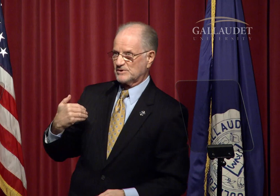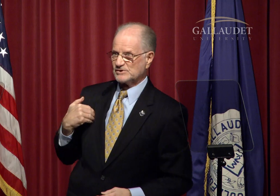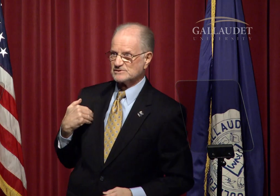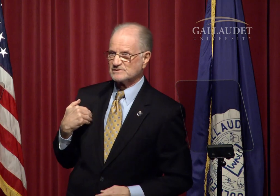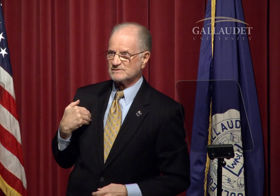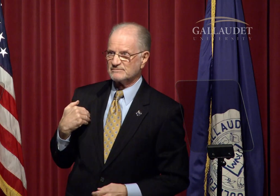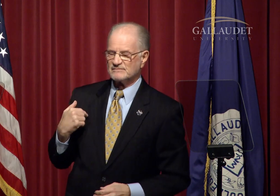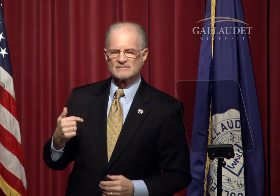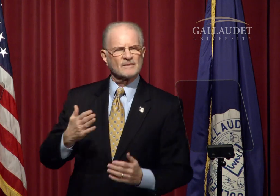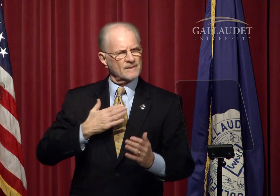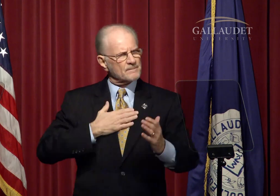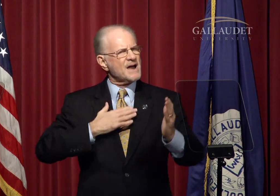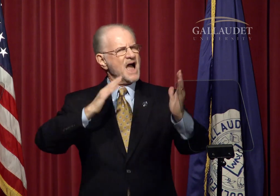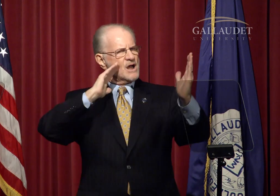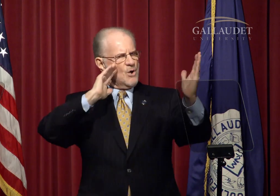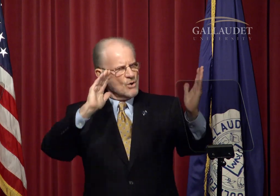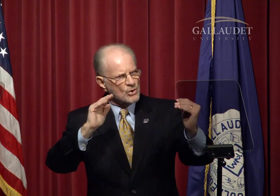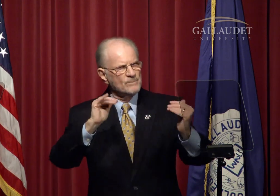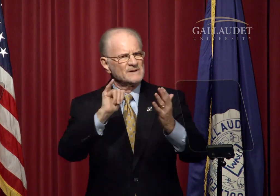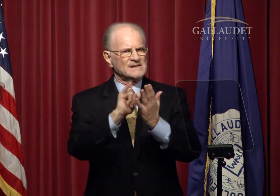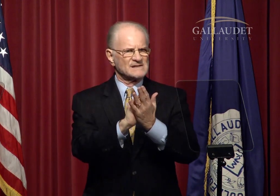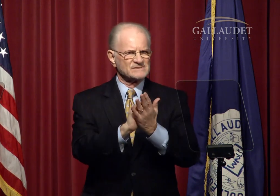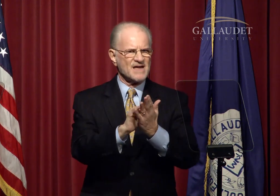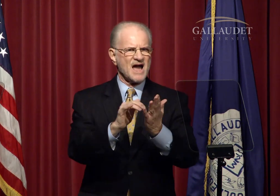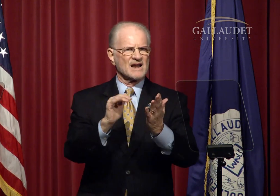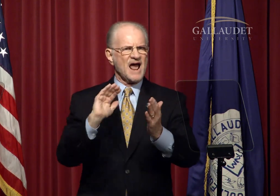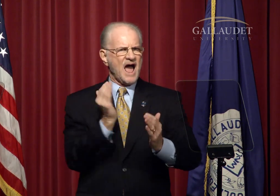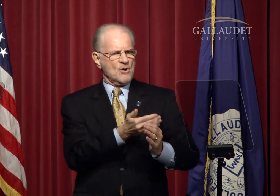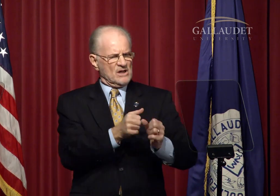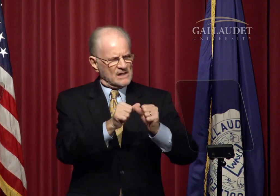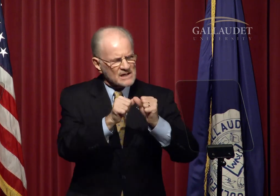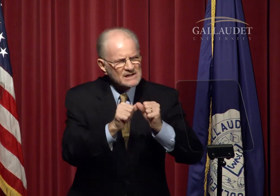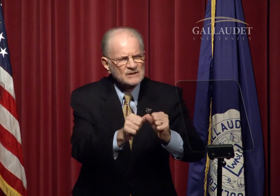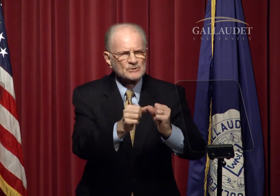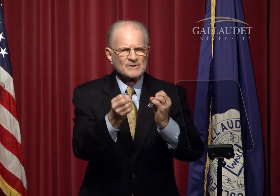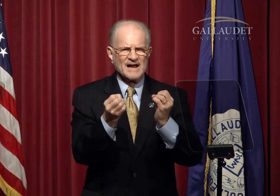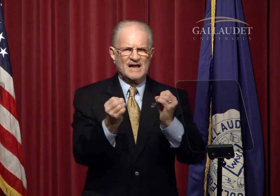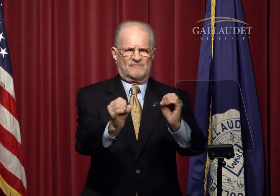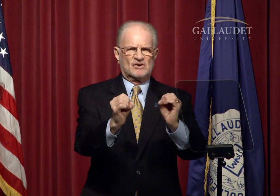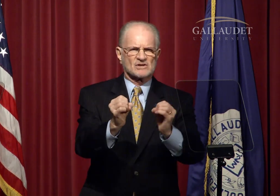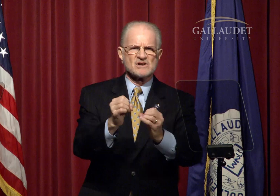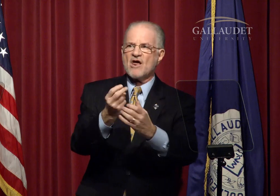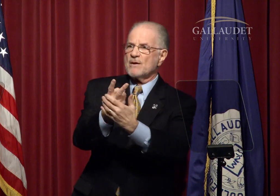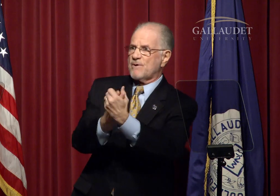and board members. My hope is that our continued efforts